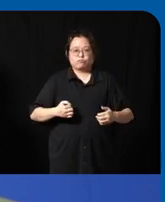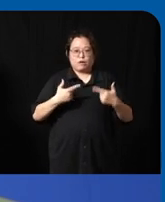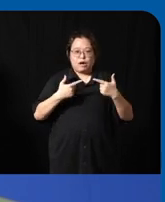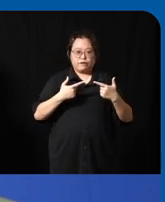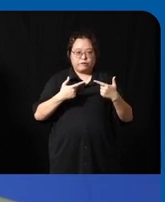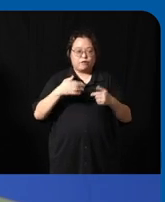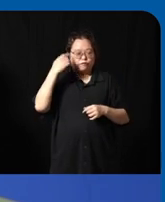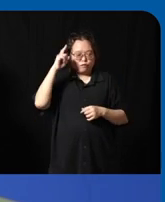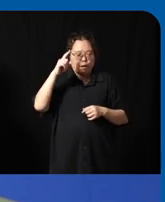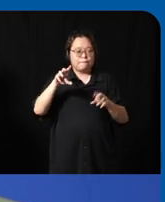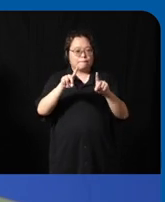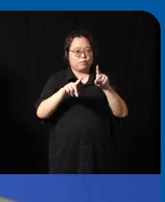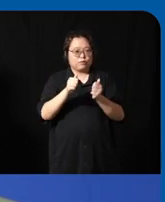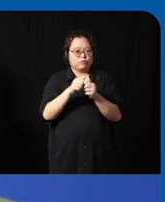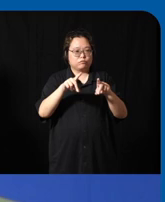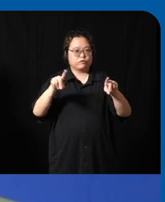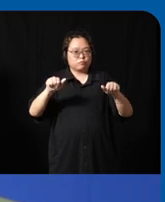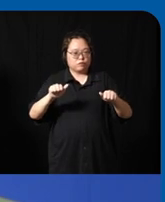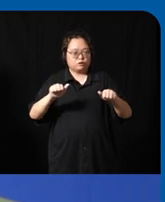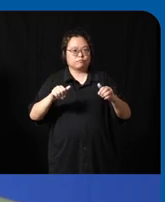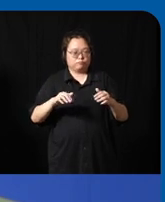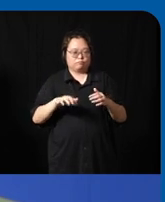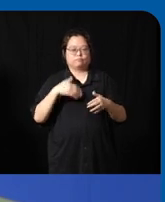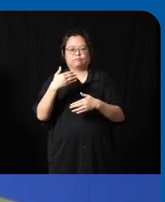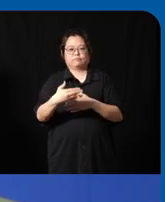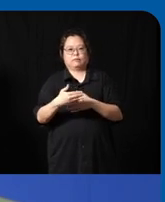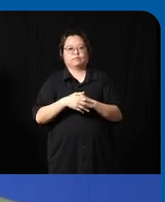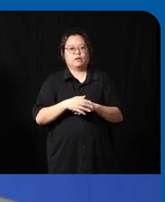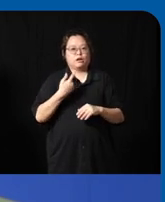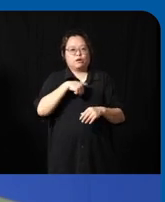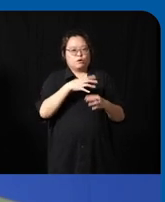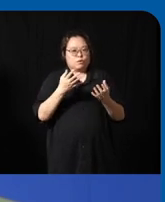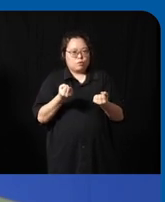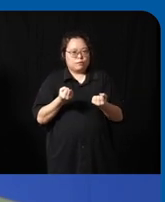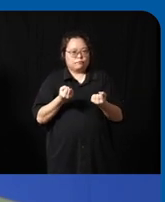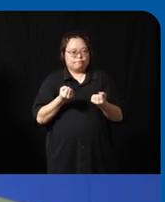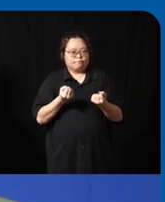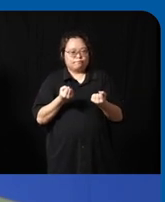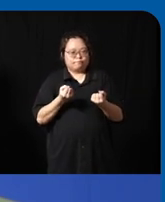disabilities and another very clear area that we would really like to get into is I think as with